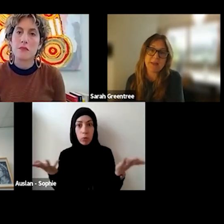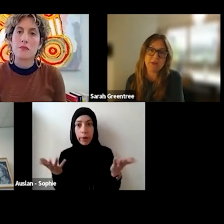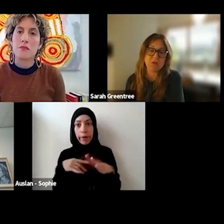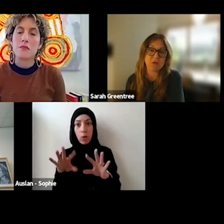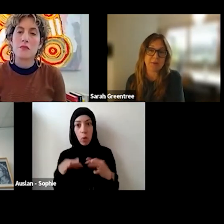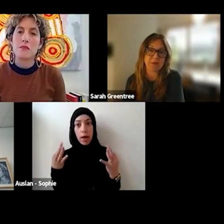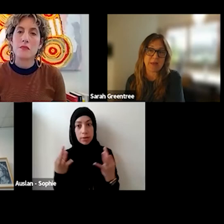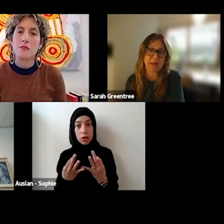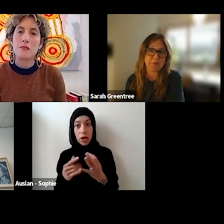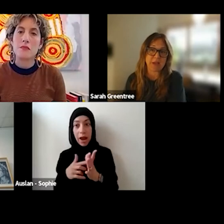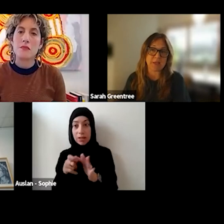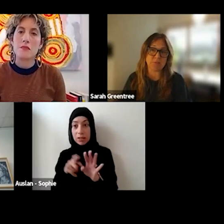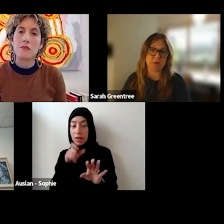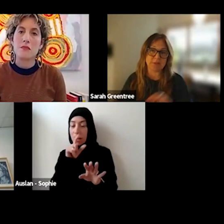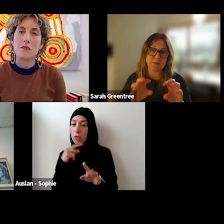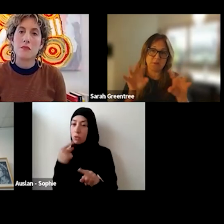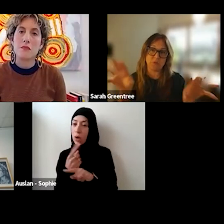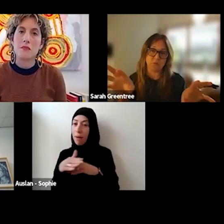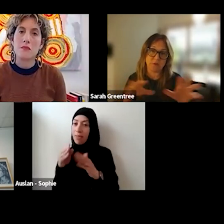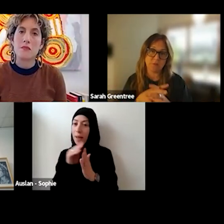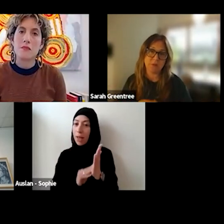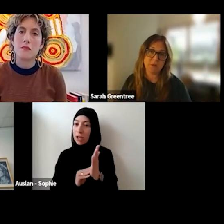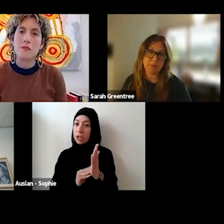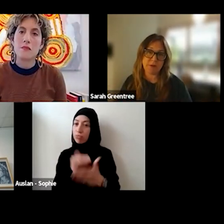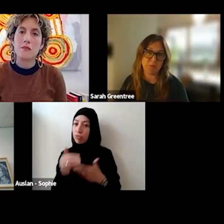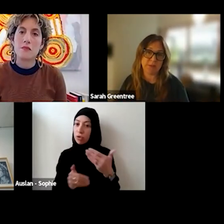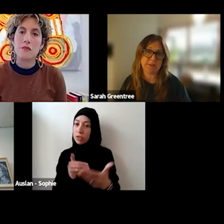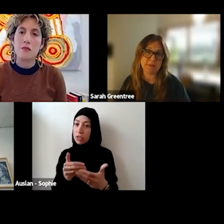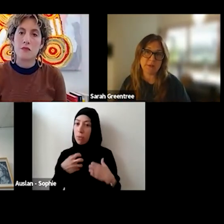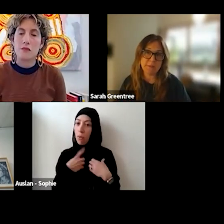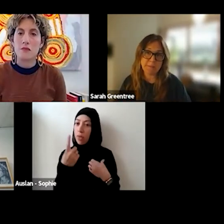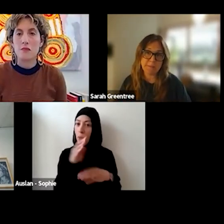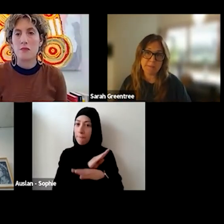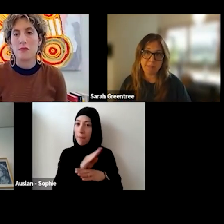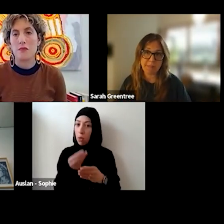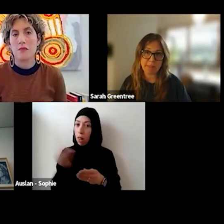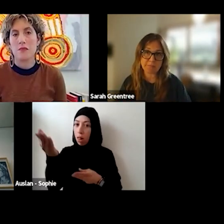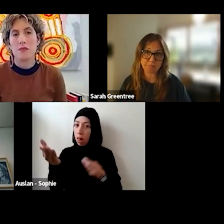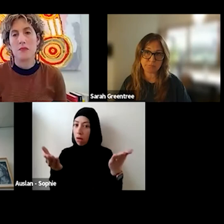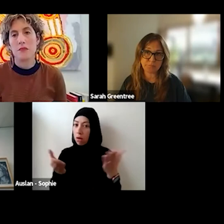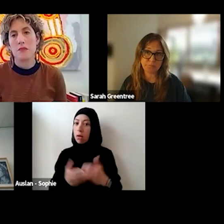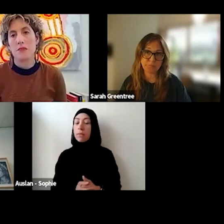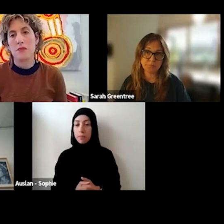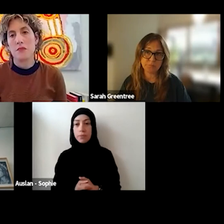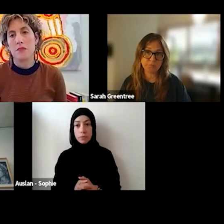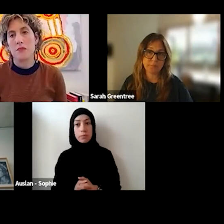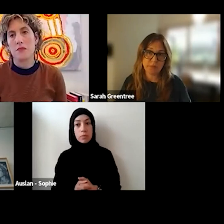But, Andy, can you talk about that application process to more than one panel? Eg. Community arts and dance. So, Sarah, perhaps I'll ask you to answer this one writing that it's the right place for you and your organisation. Andy, can you talk to What's possible? It's possible, through the expression of interest process.